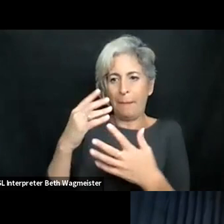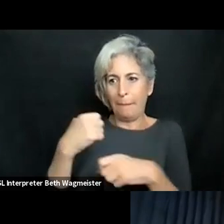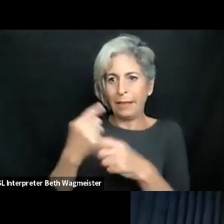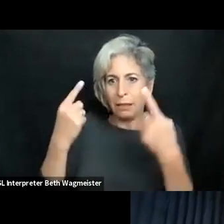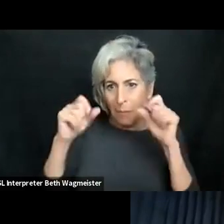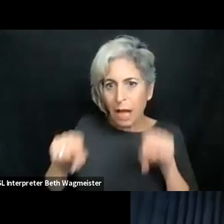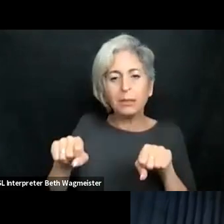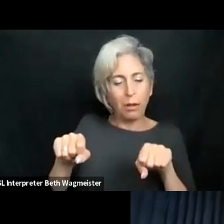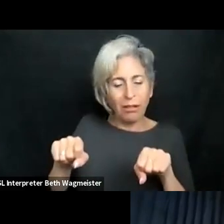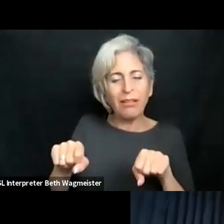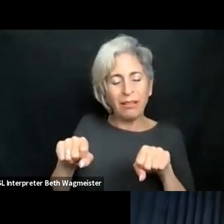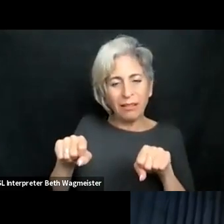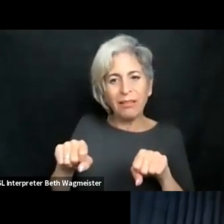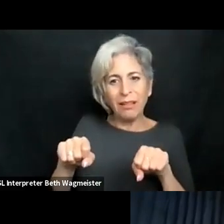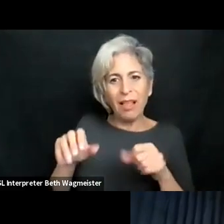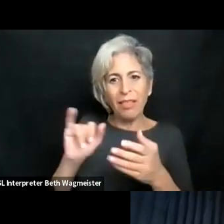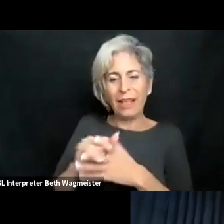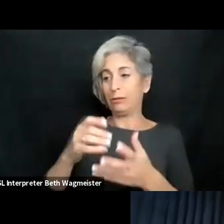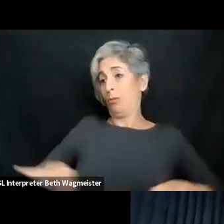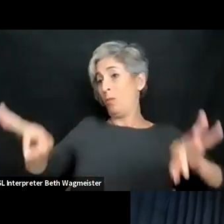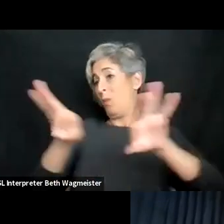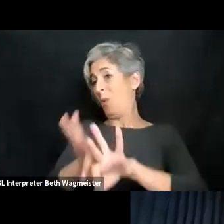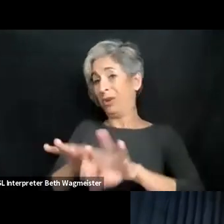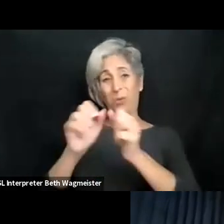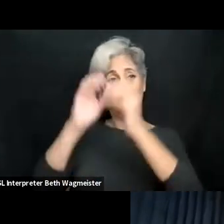they discover there's lots of things built into my Android or IOS system.